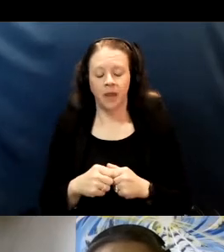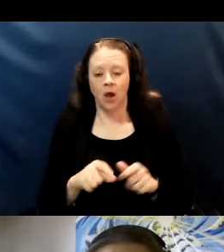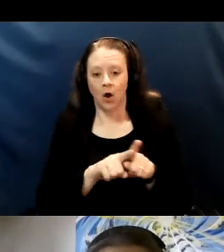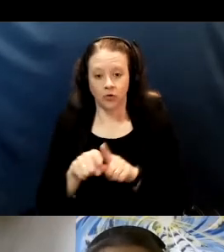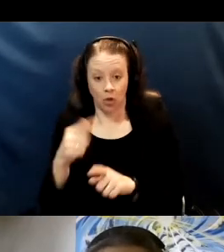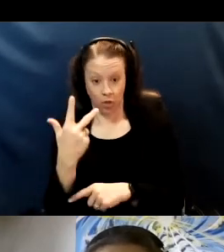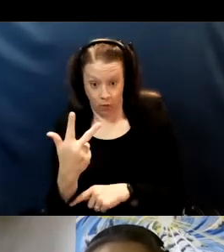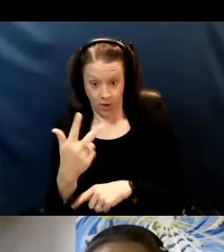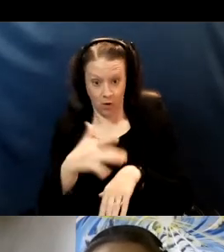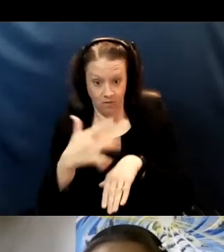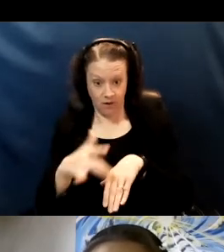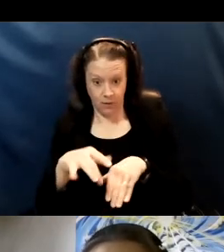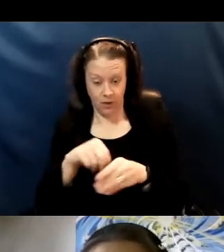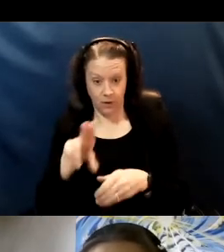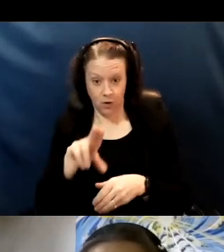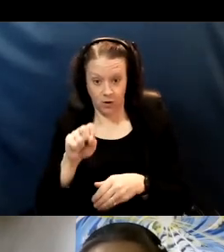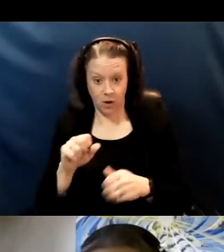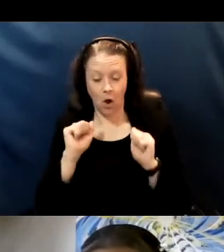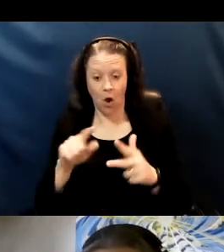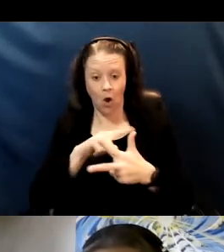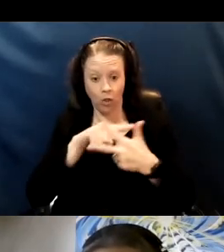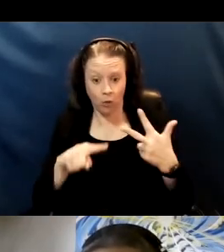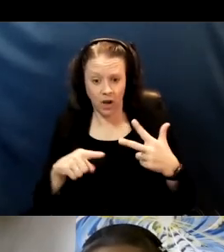All of them are incredibly effective